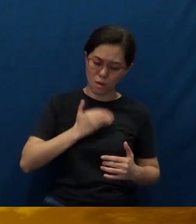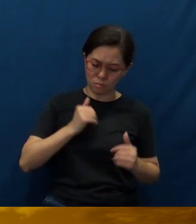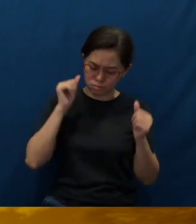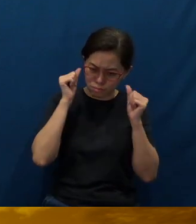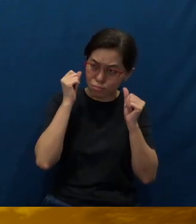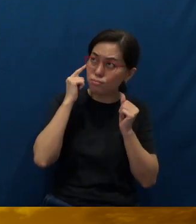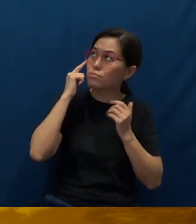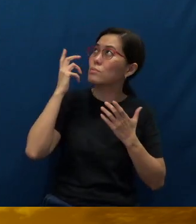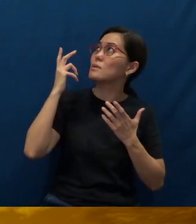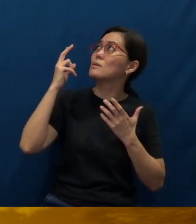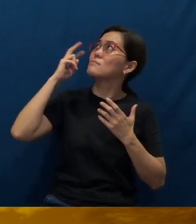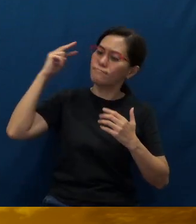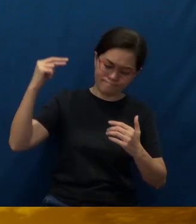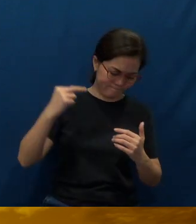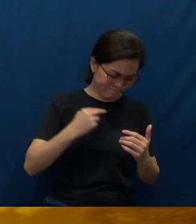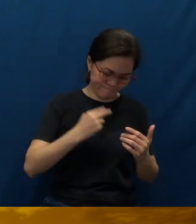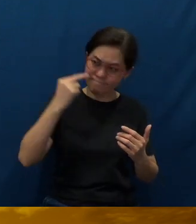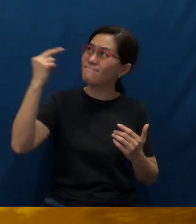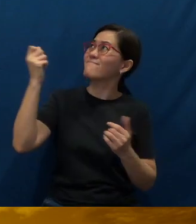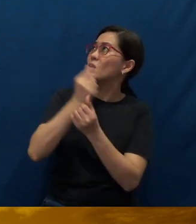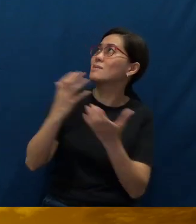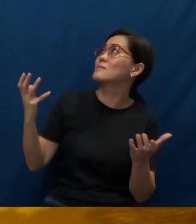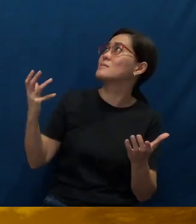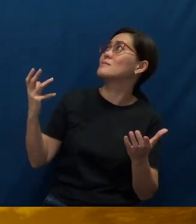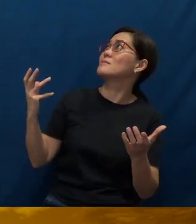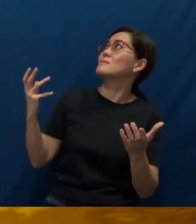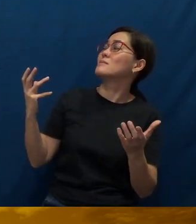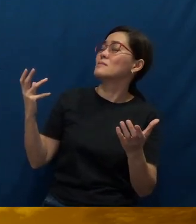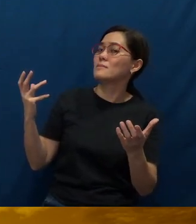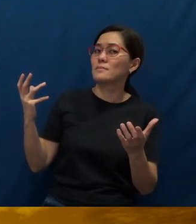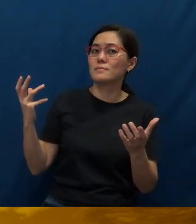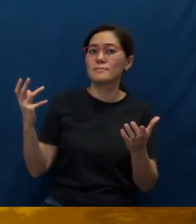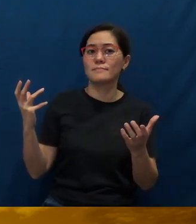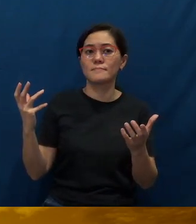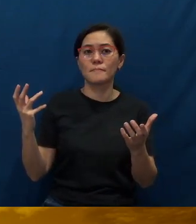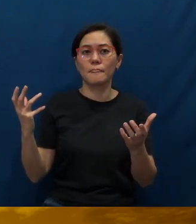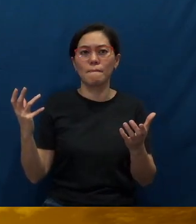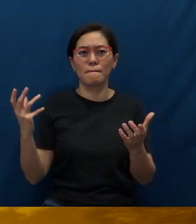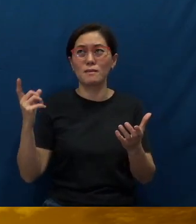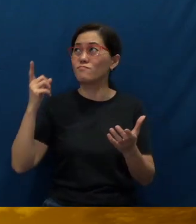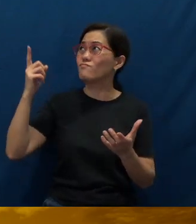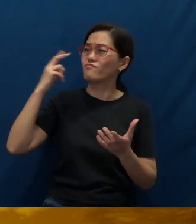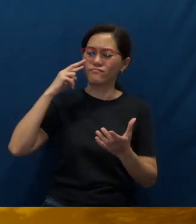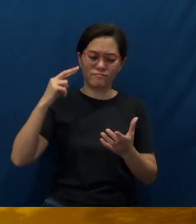See if there's anything in us, Lord, that is displeasing to You,